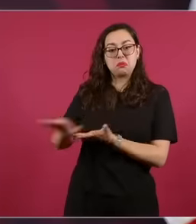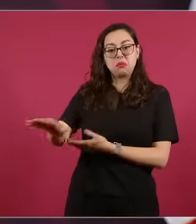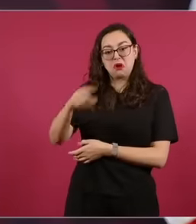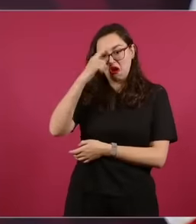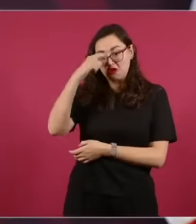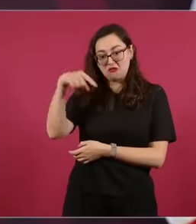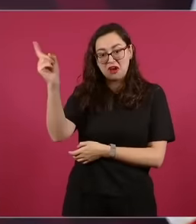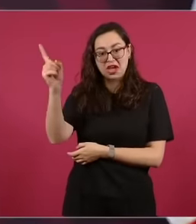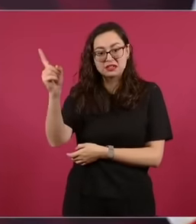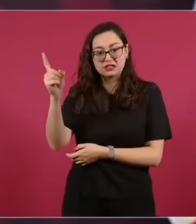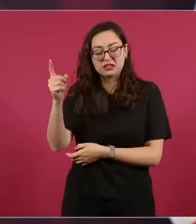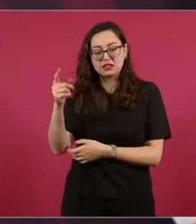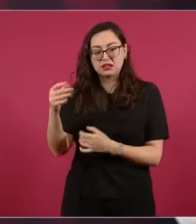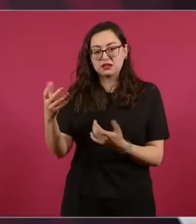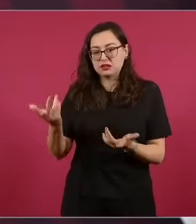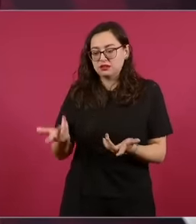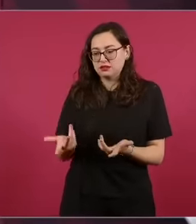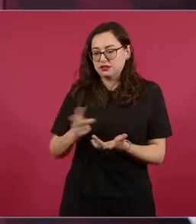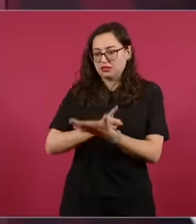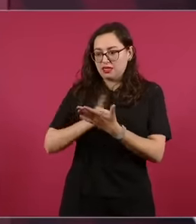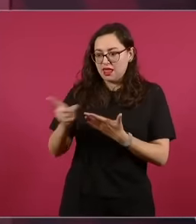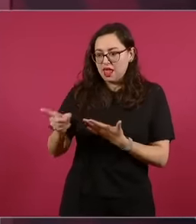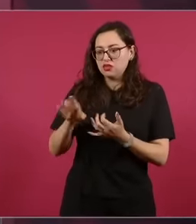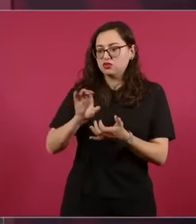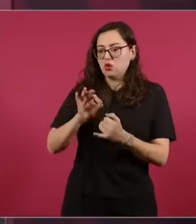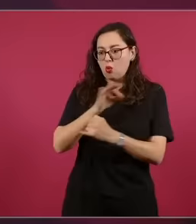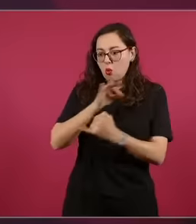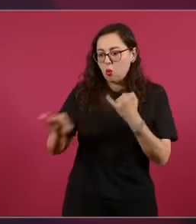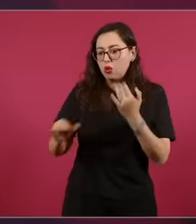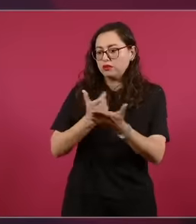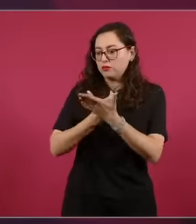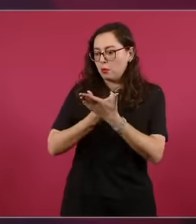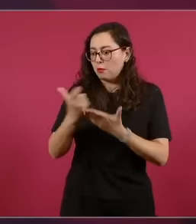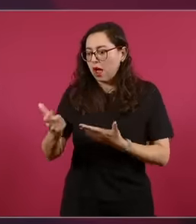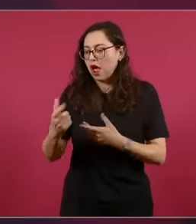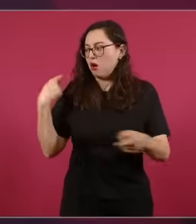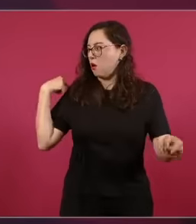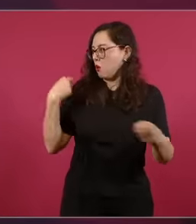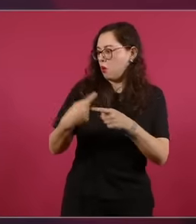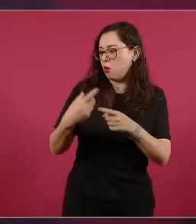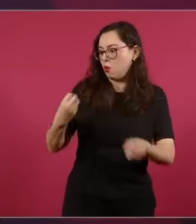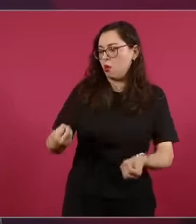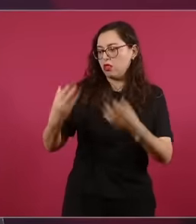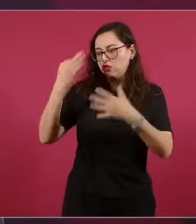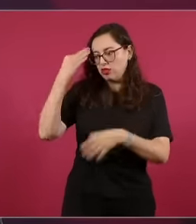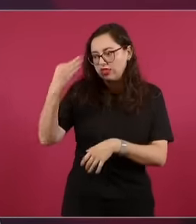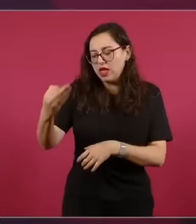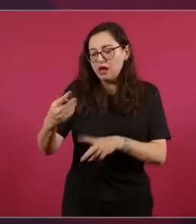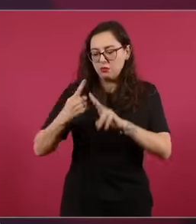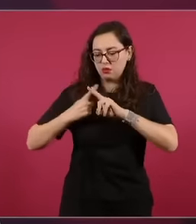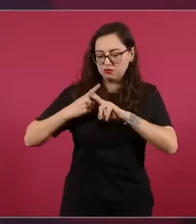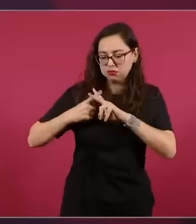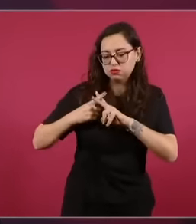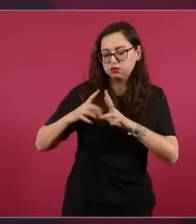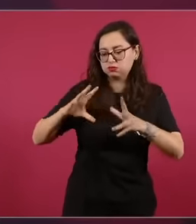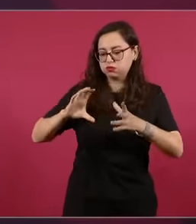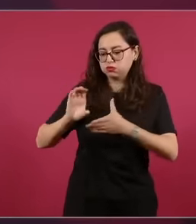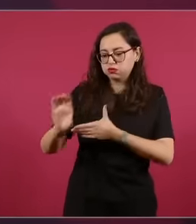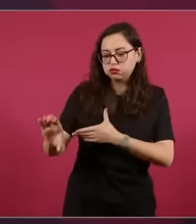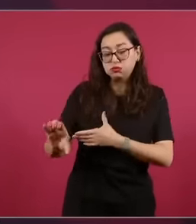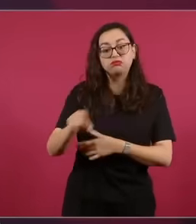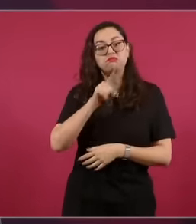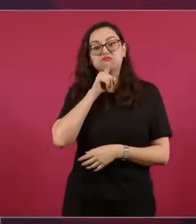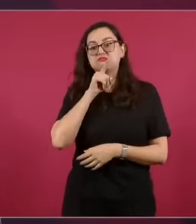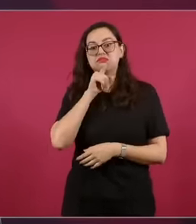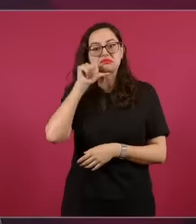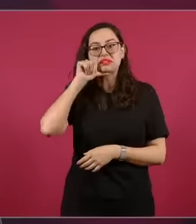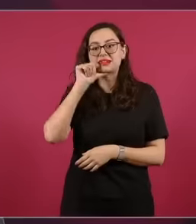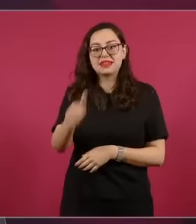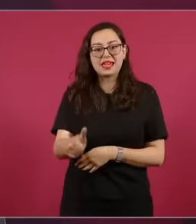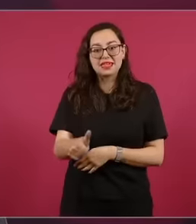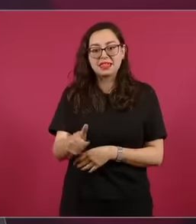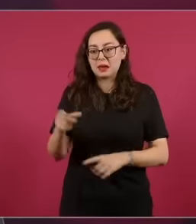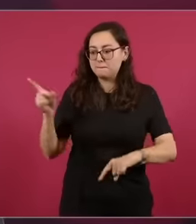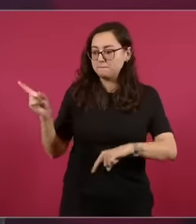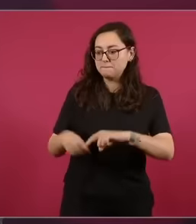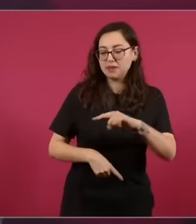without guaranteeing seniority or any other benefits. All of this has to be resolved